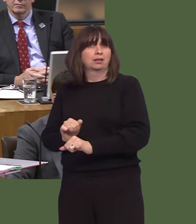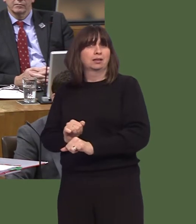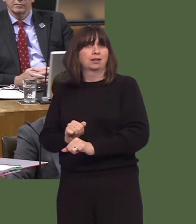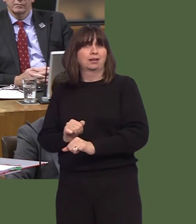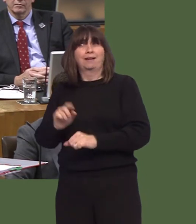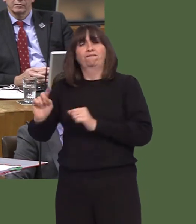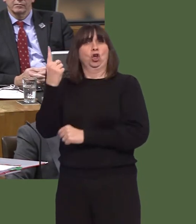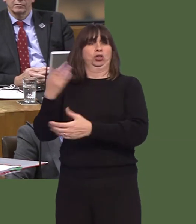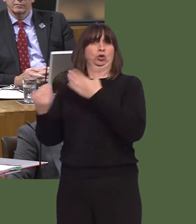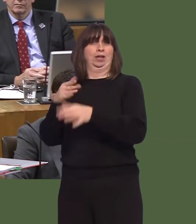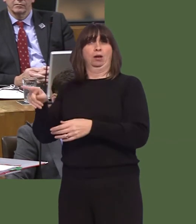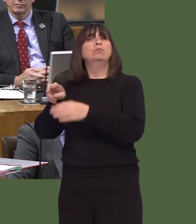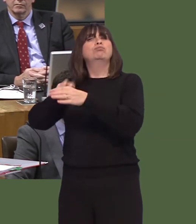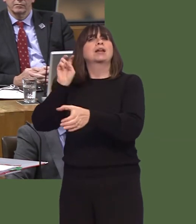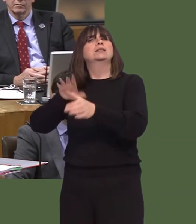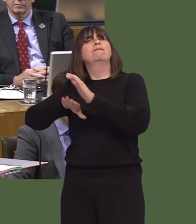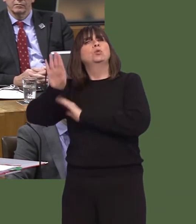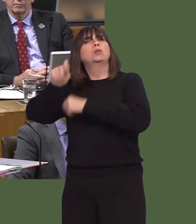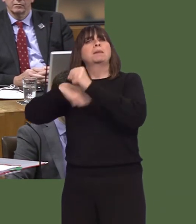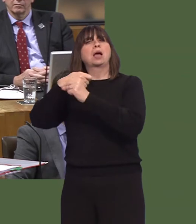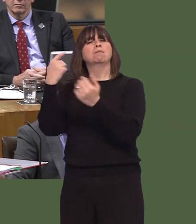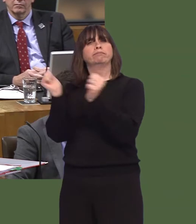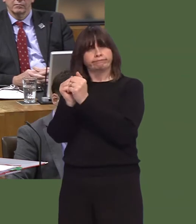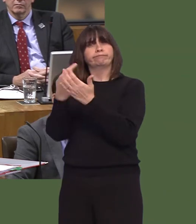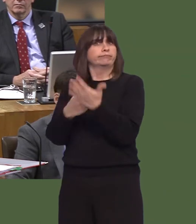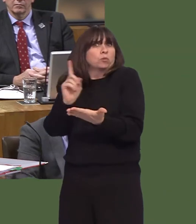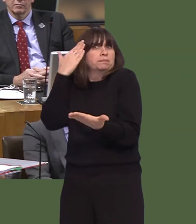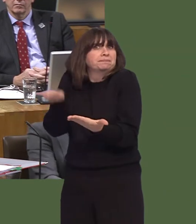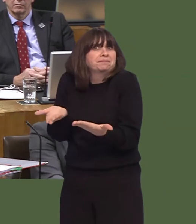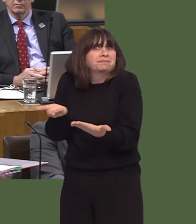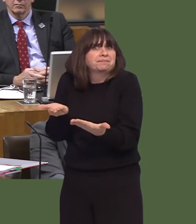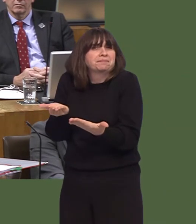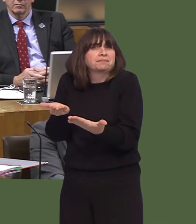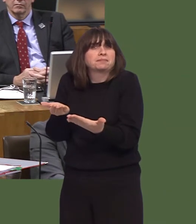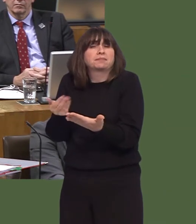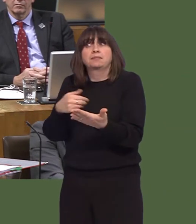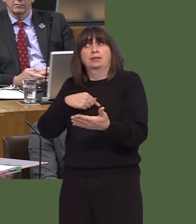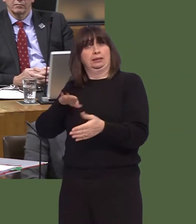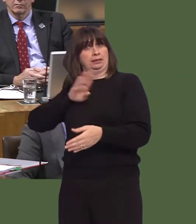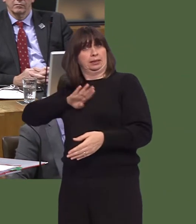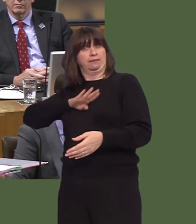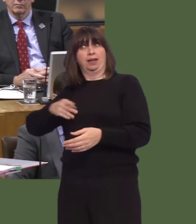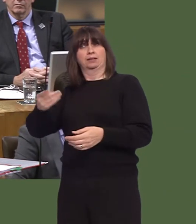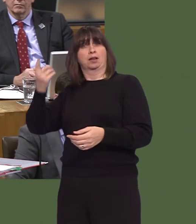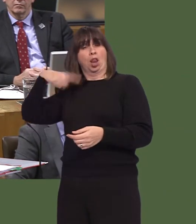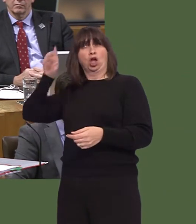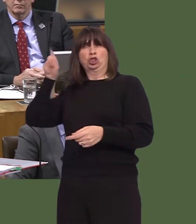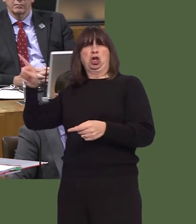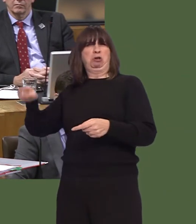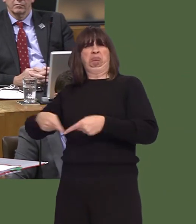That has to be done first, and we don't know what Brexit will look like. Very good to see the UK Government is moving towards our ground, compared to where they were last year.